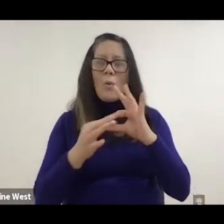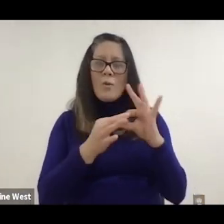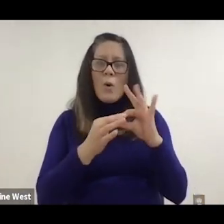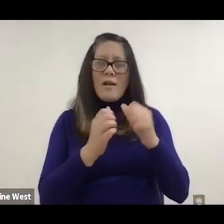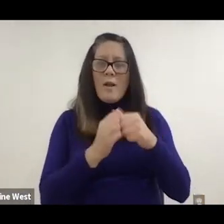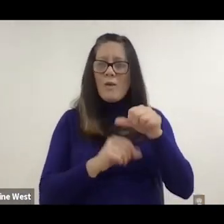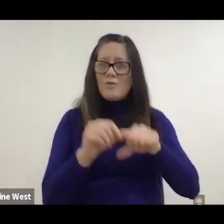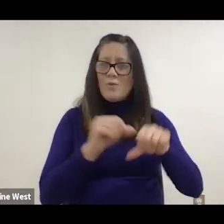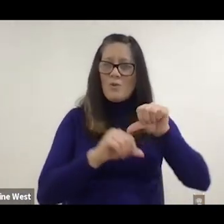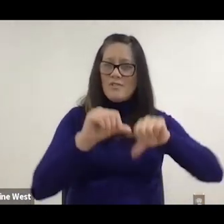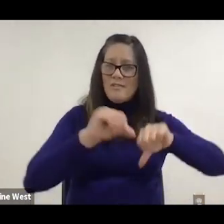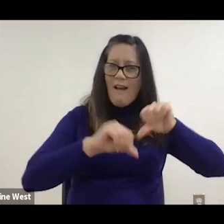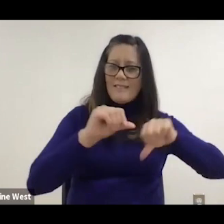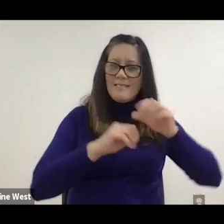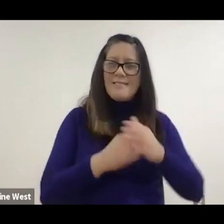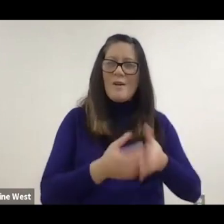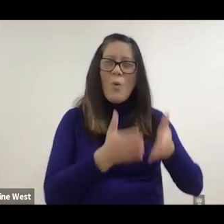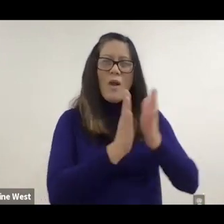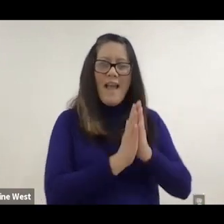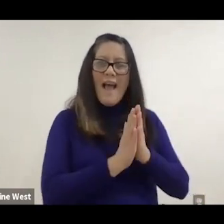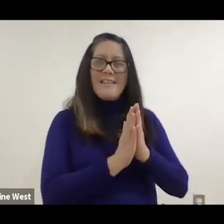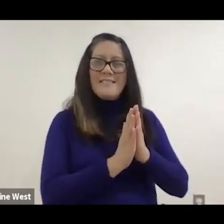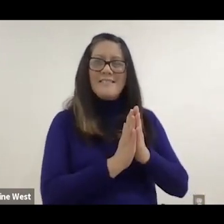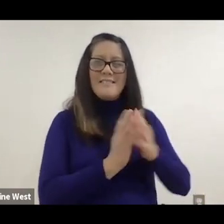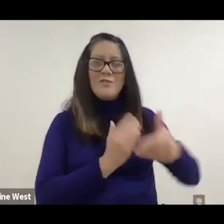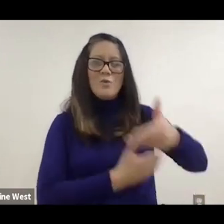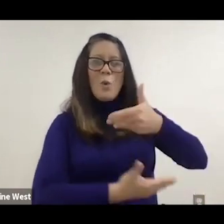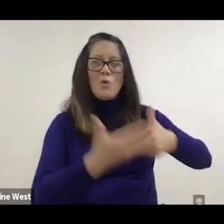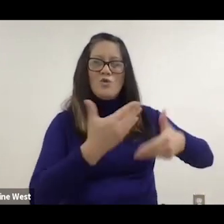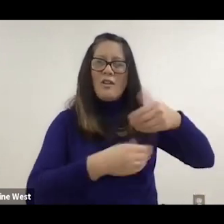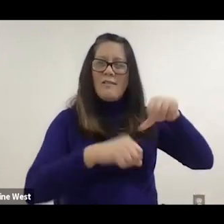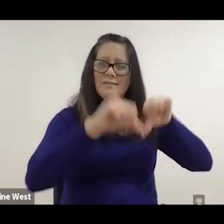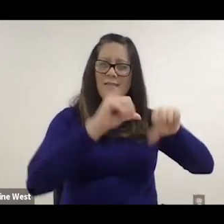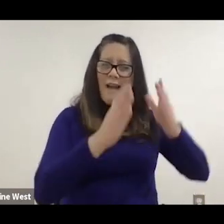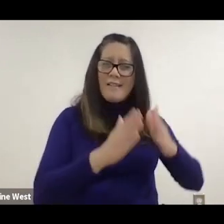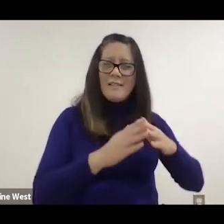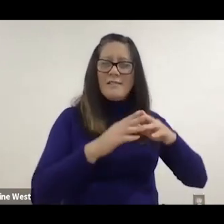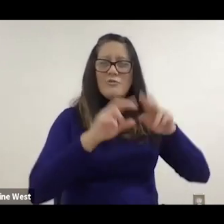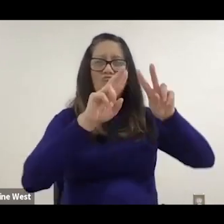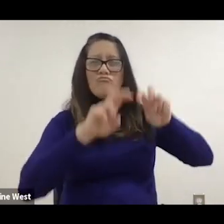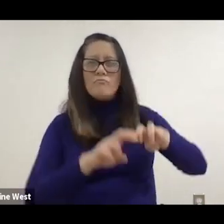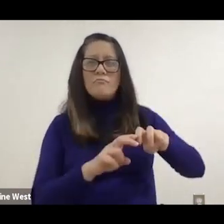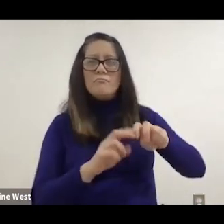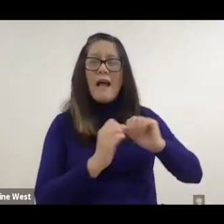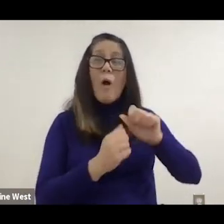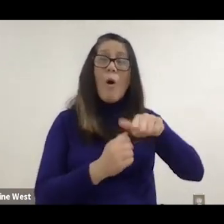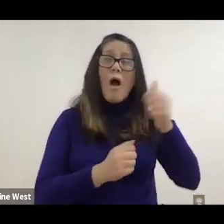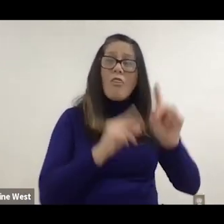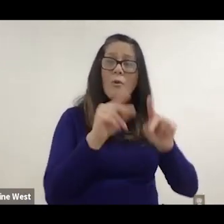So which was fun about that Was we asked the social scientists to observe how the other shoppers and